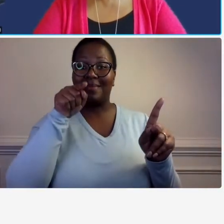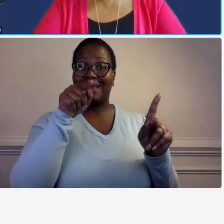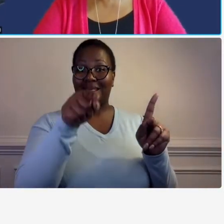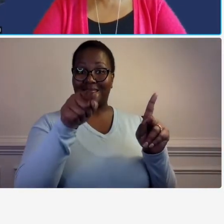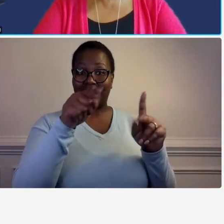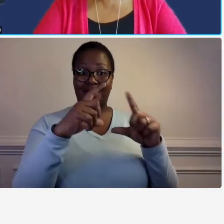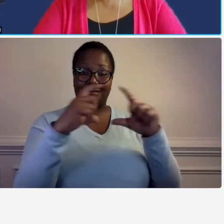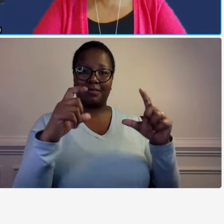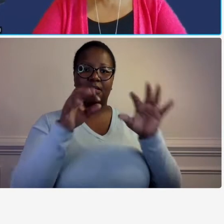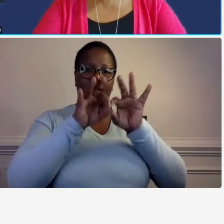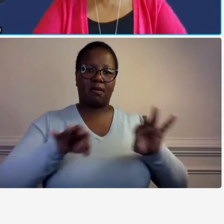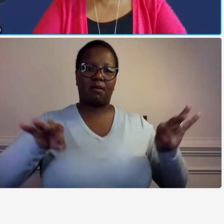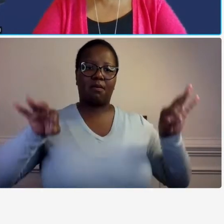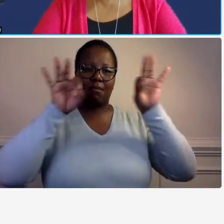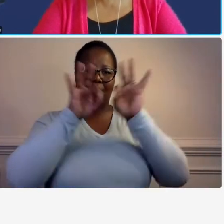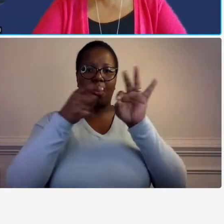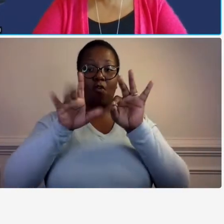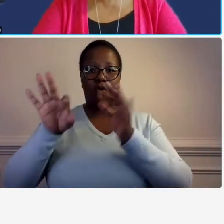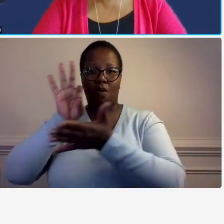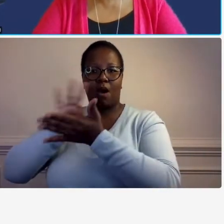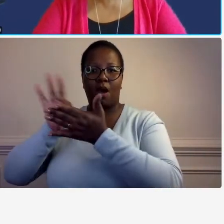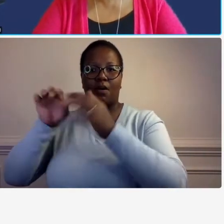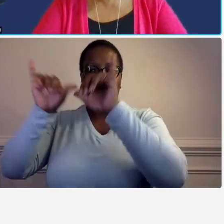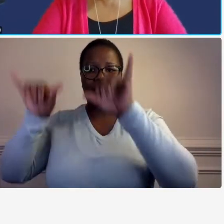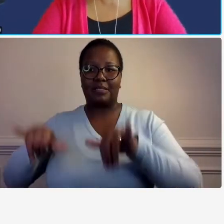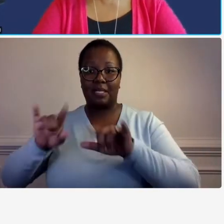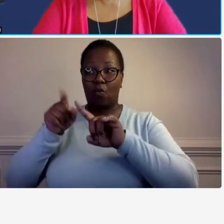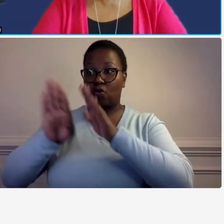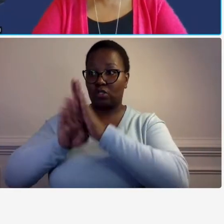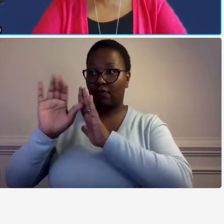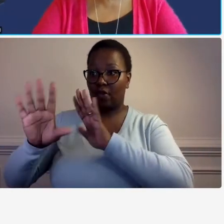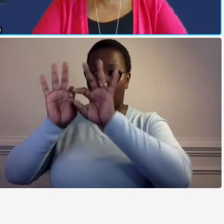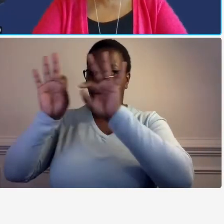system and should be used as the basis for developing your accounting policies and procedures